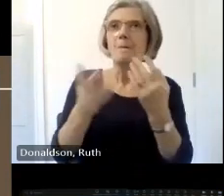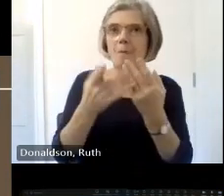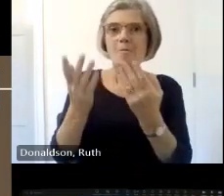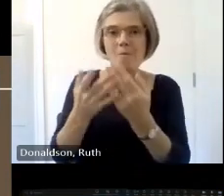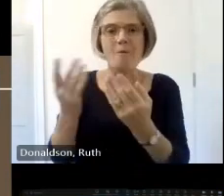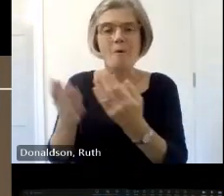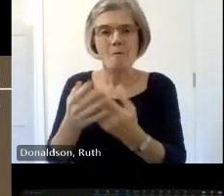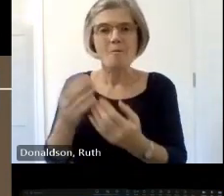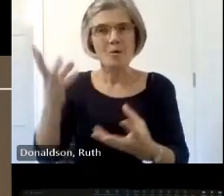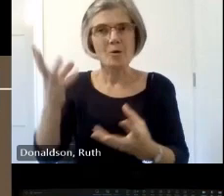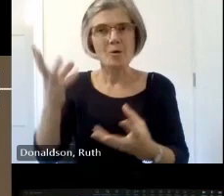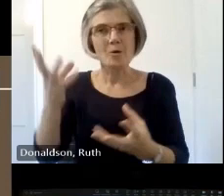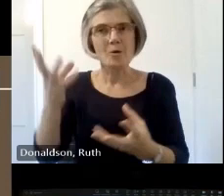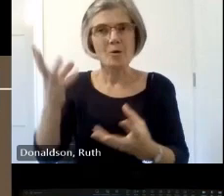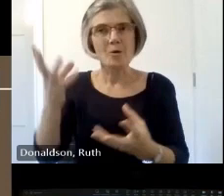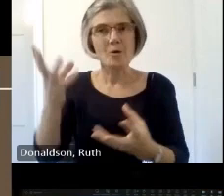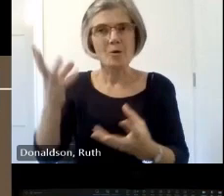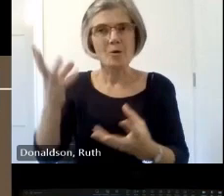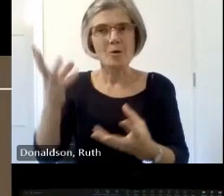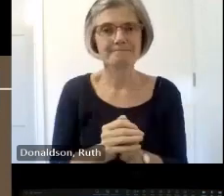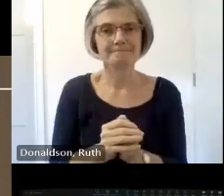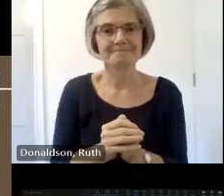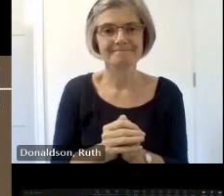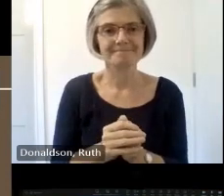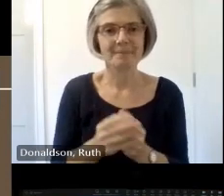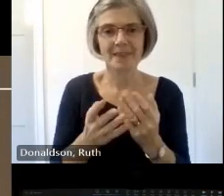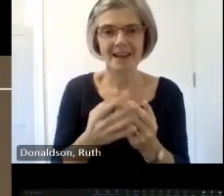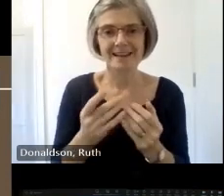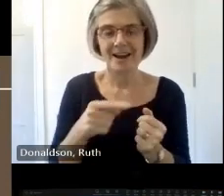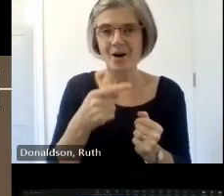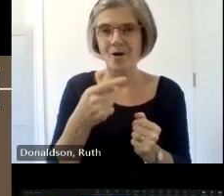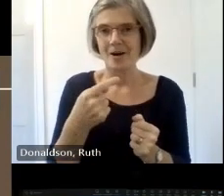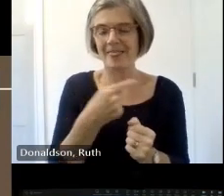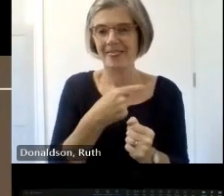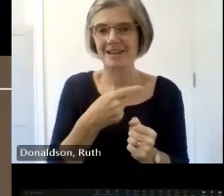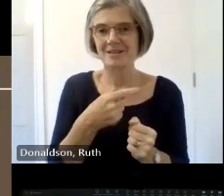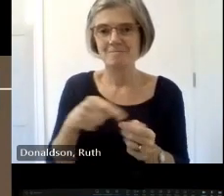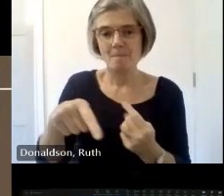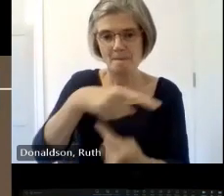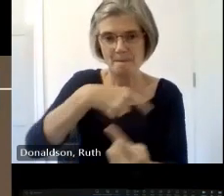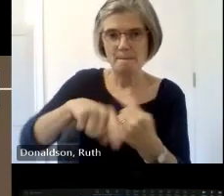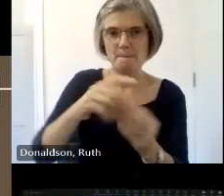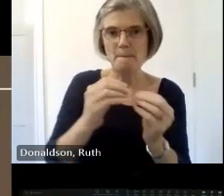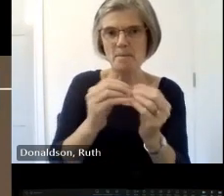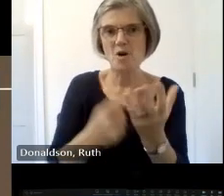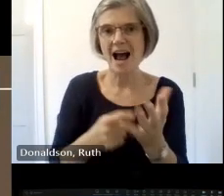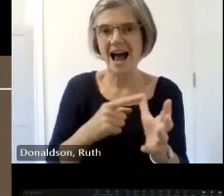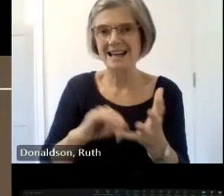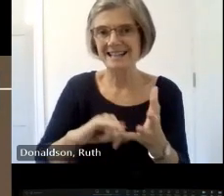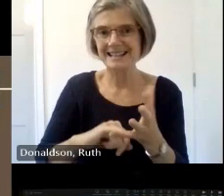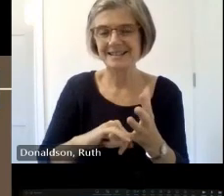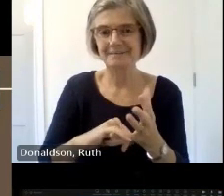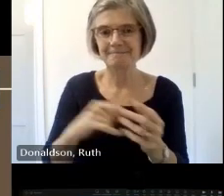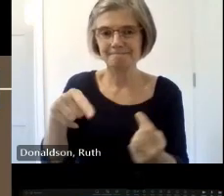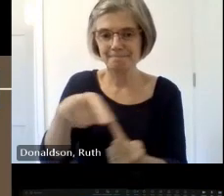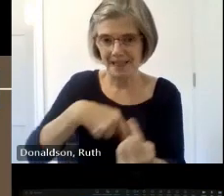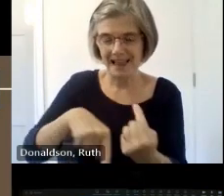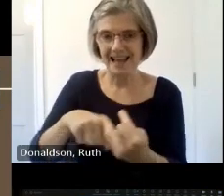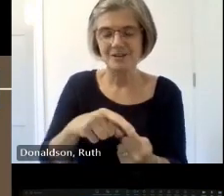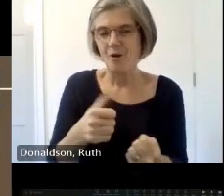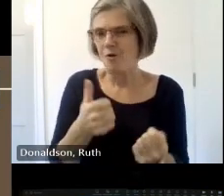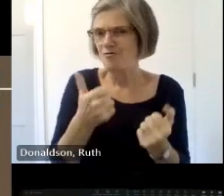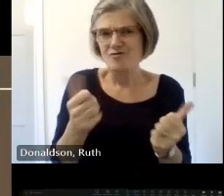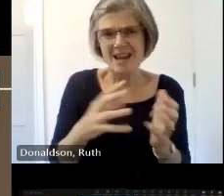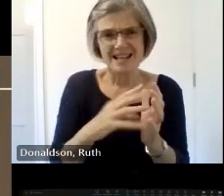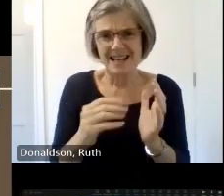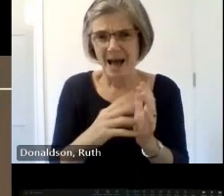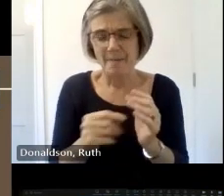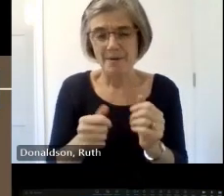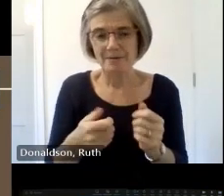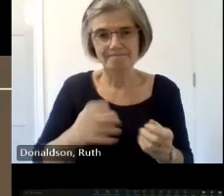slide um these brass plates again a good example um they're very nice but we turned them over and